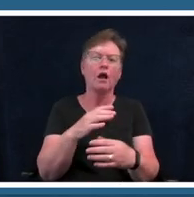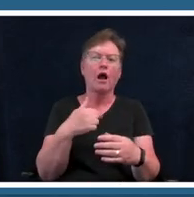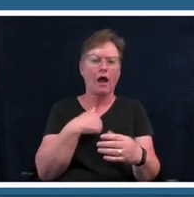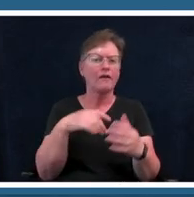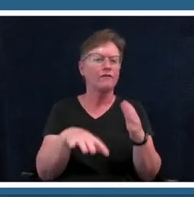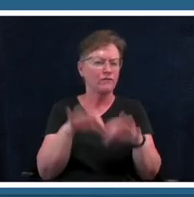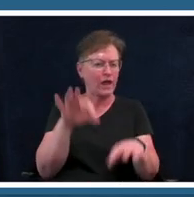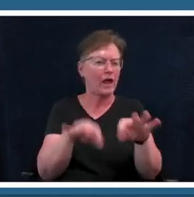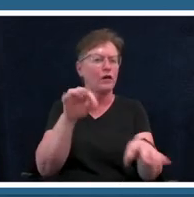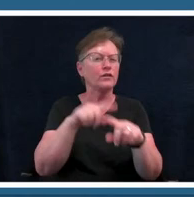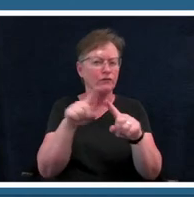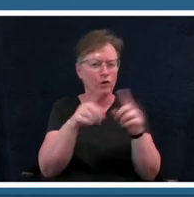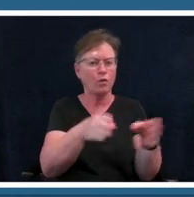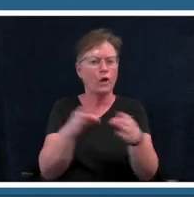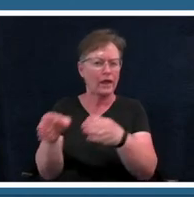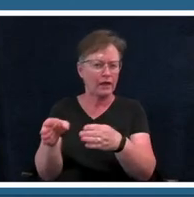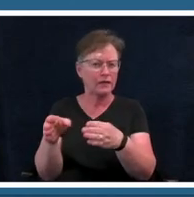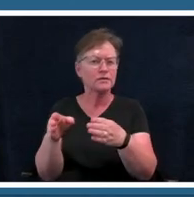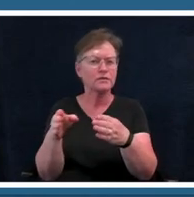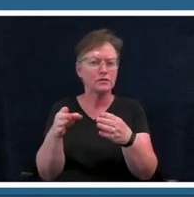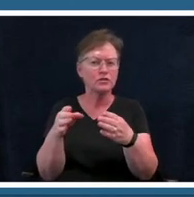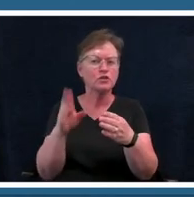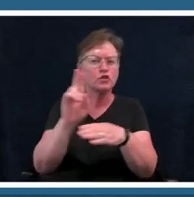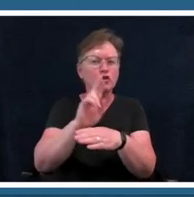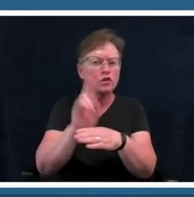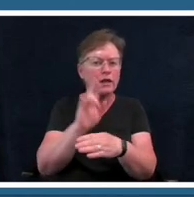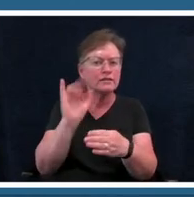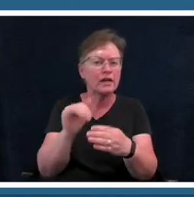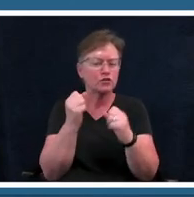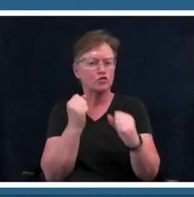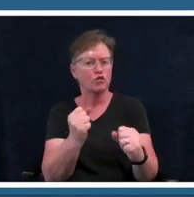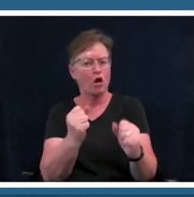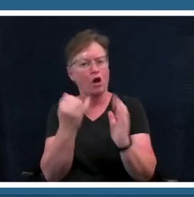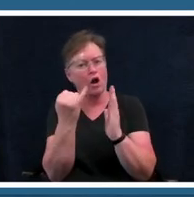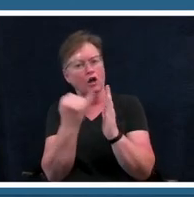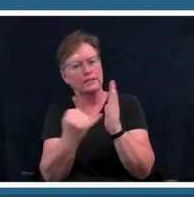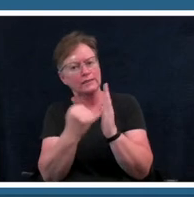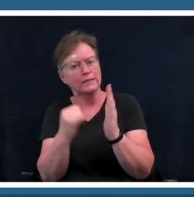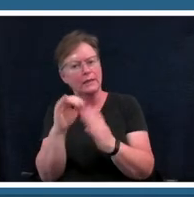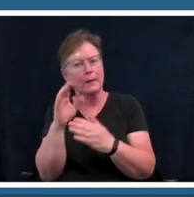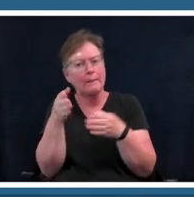strong artistic medium to be able to